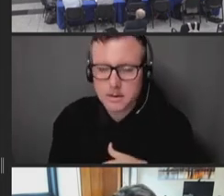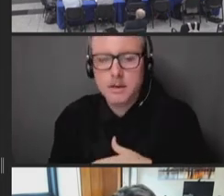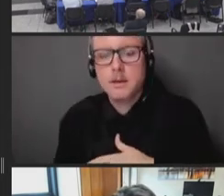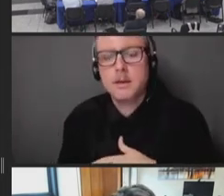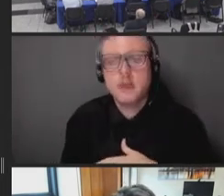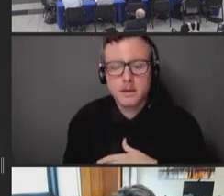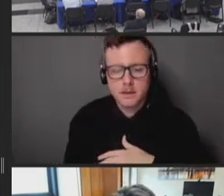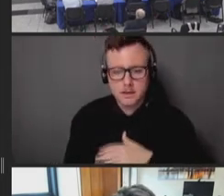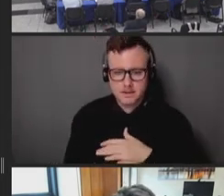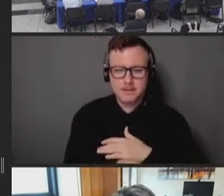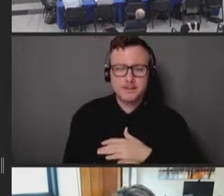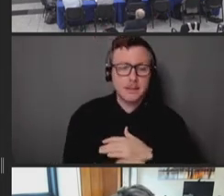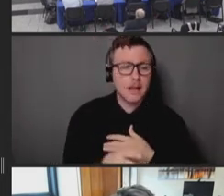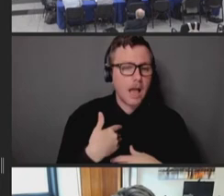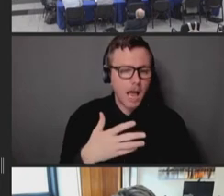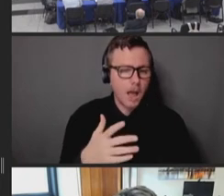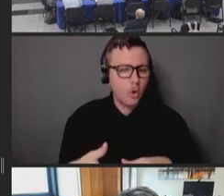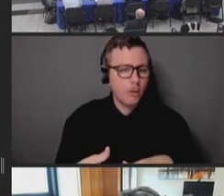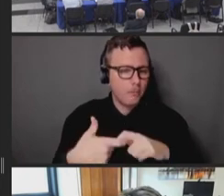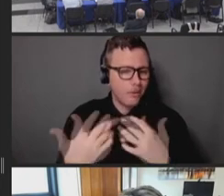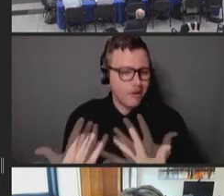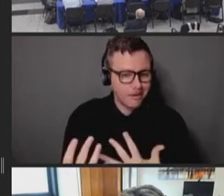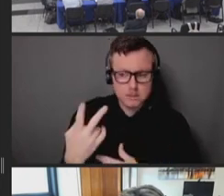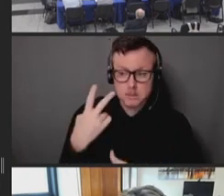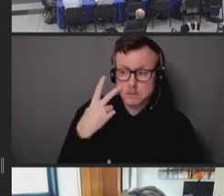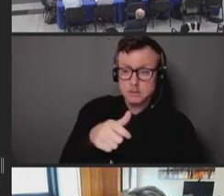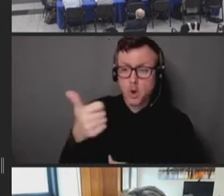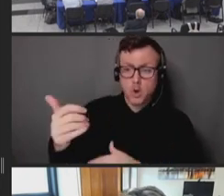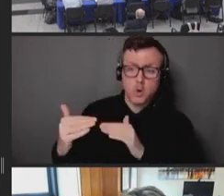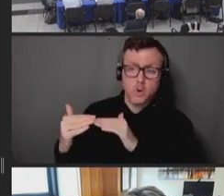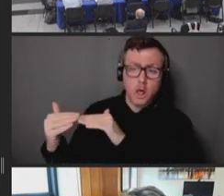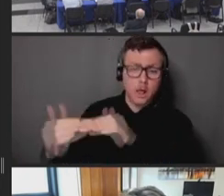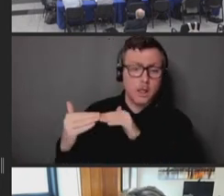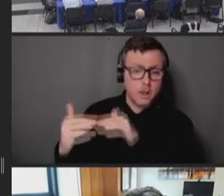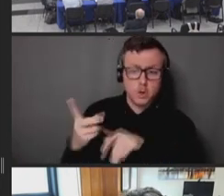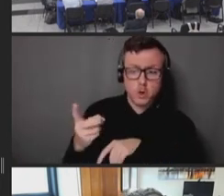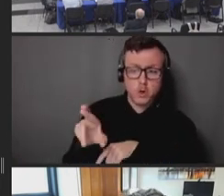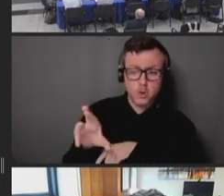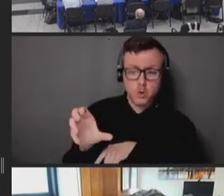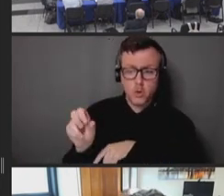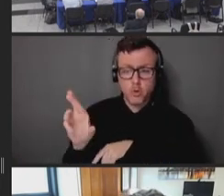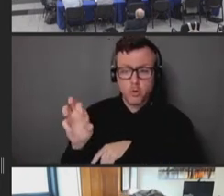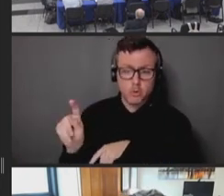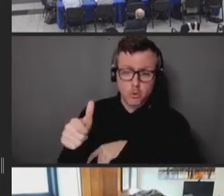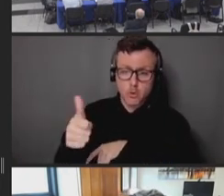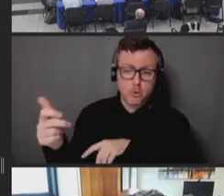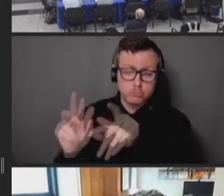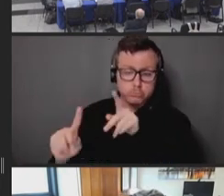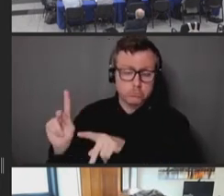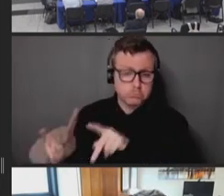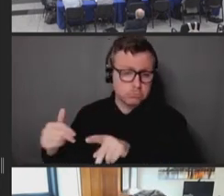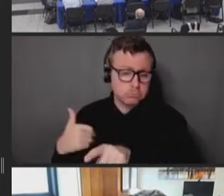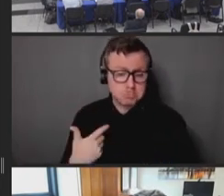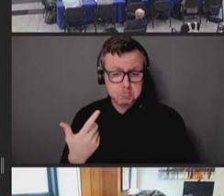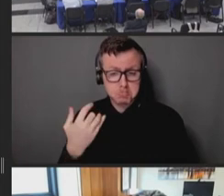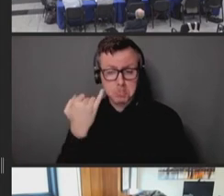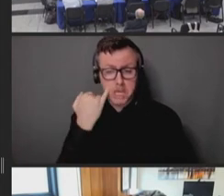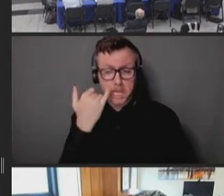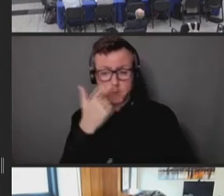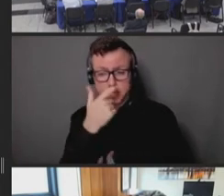So I'll pause and see if other colleagues, Dr. Carter or others, care to jump in.